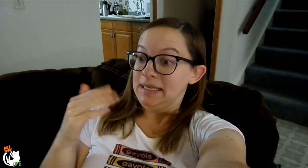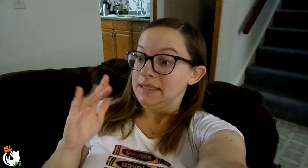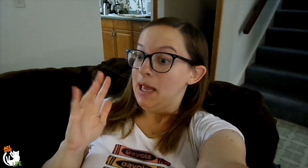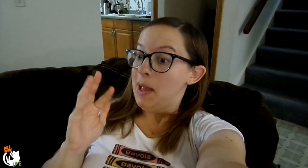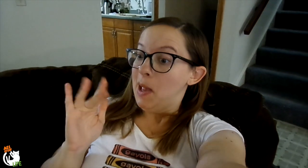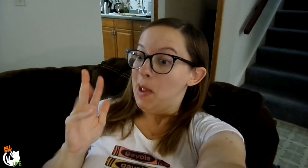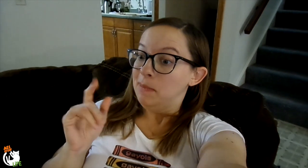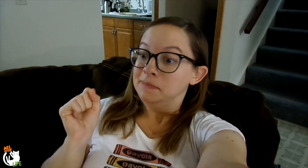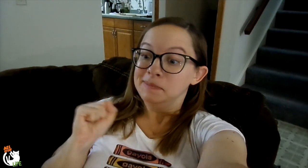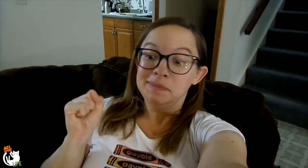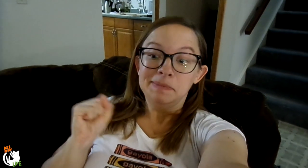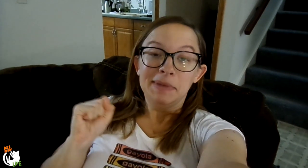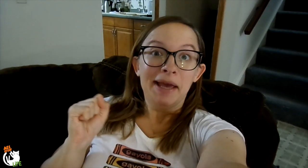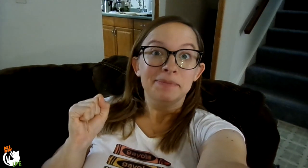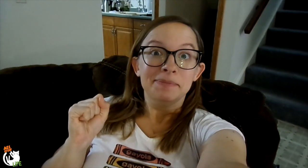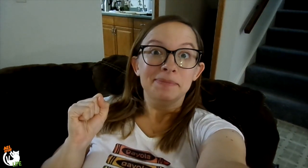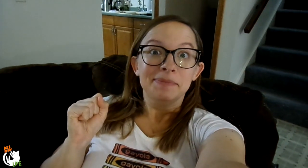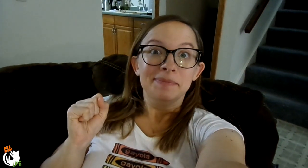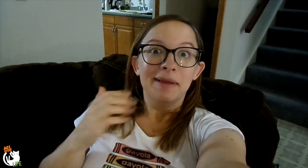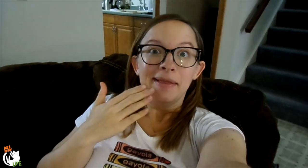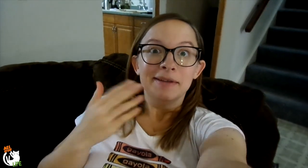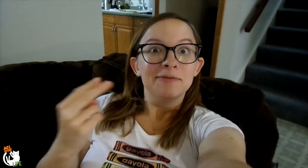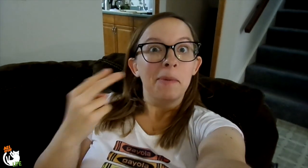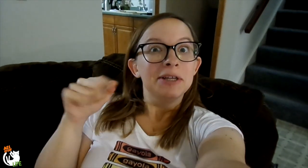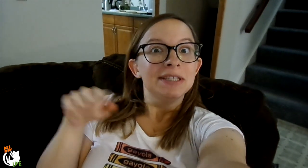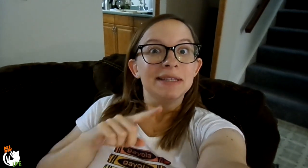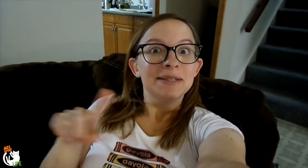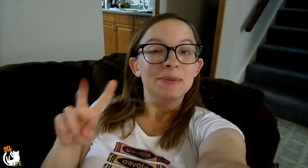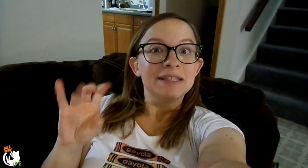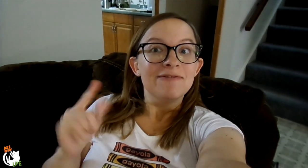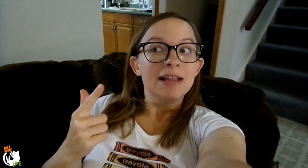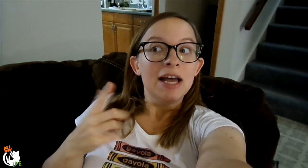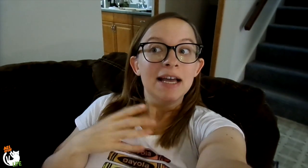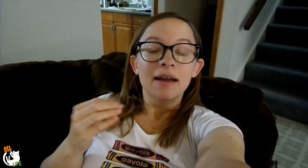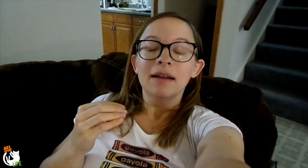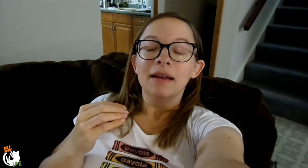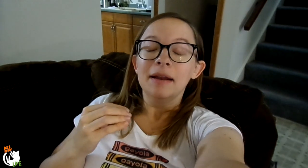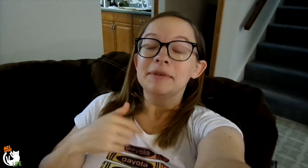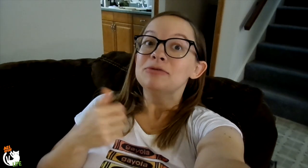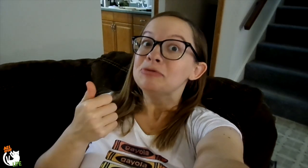So, umm.... Thanks for watching this weeks vlog.